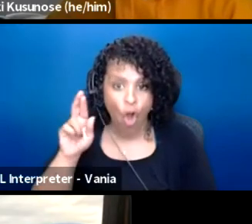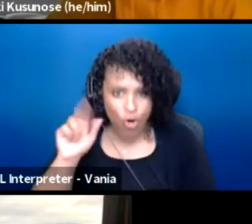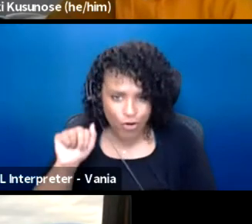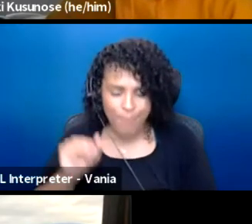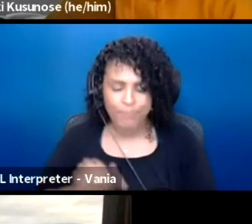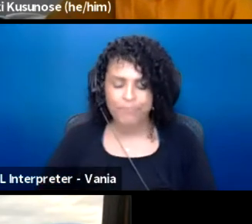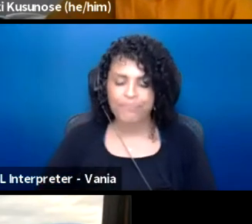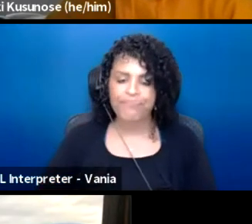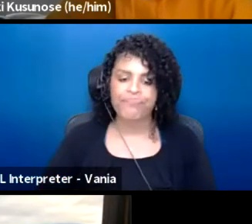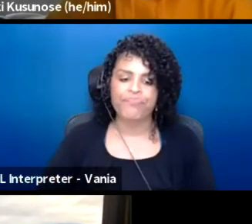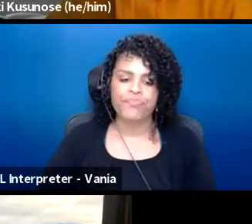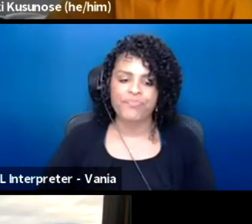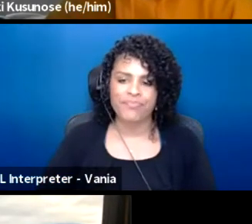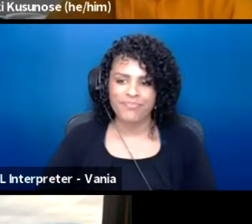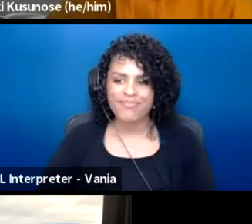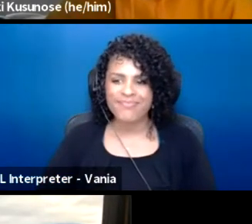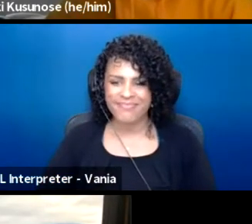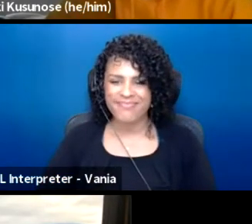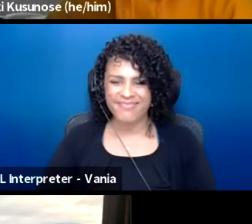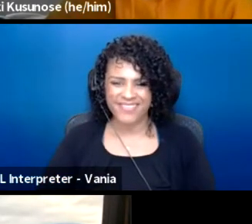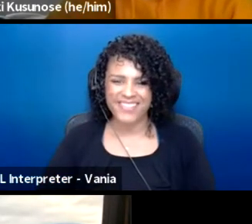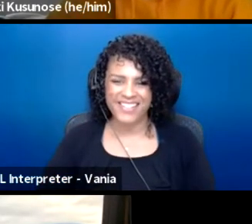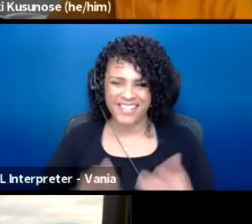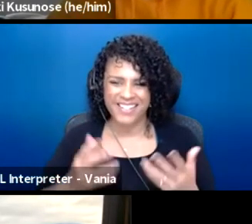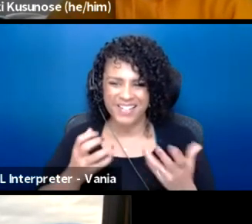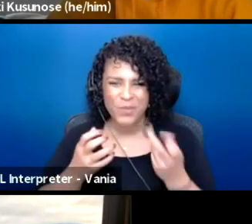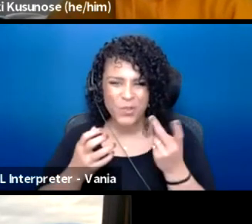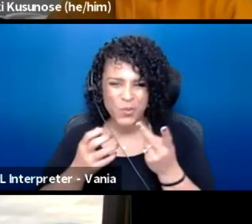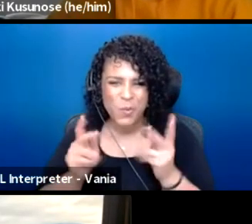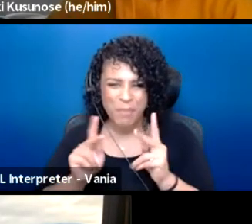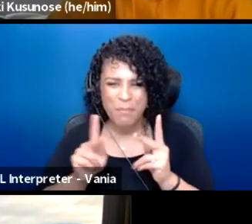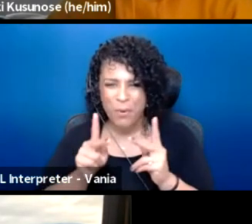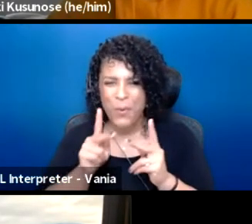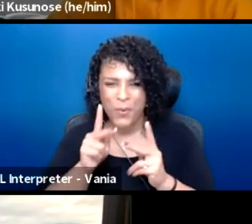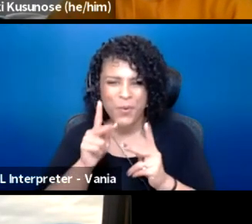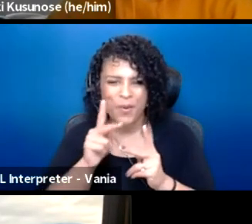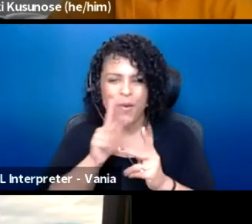And there was two people here to speak about a little bit about some aspects of that.